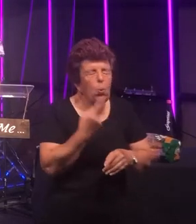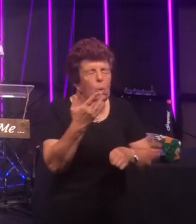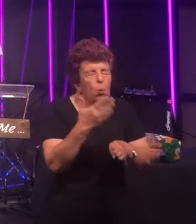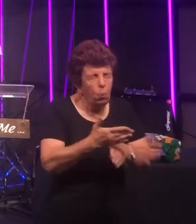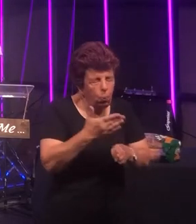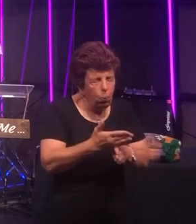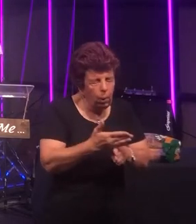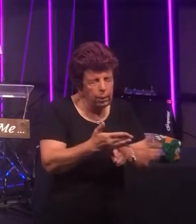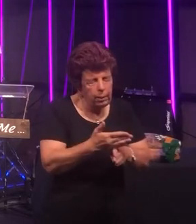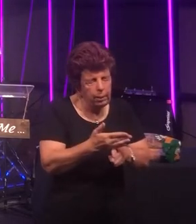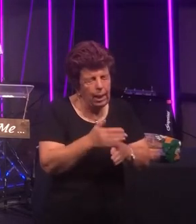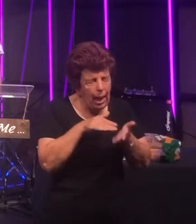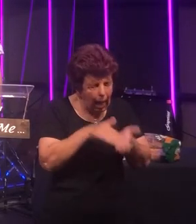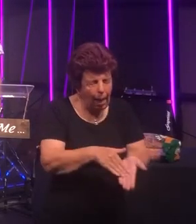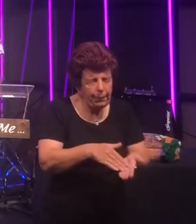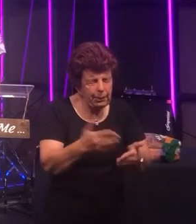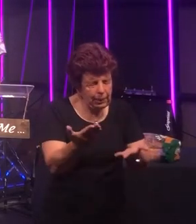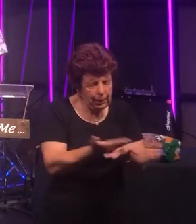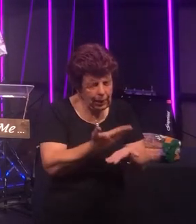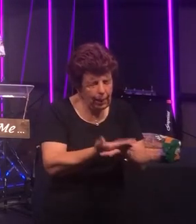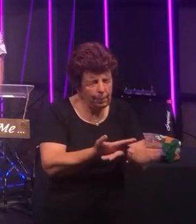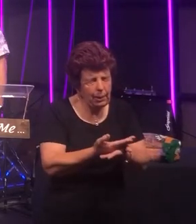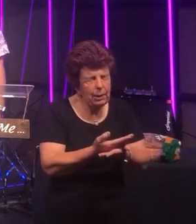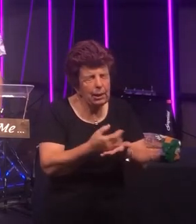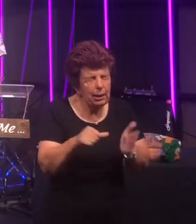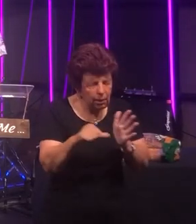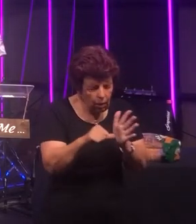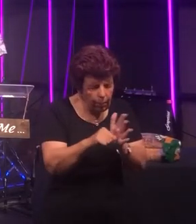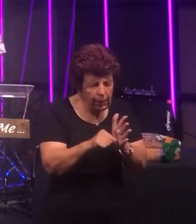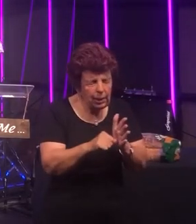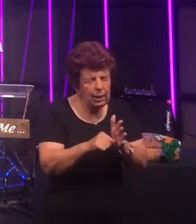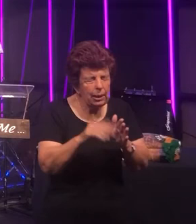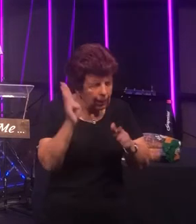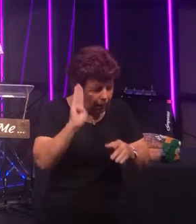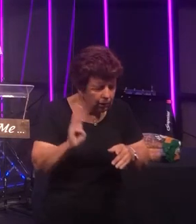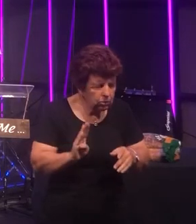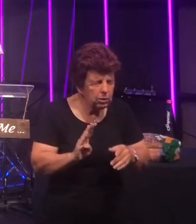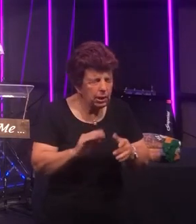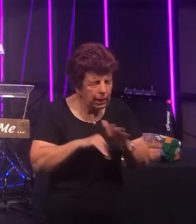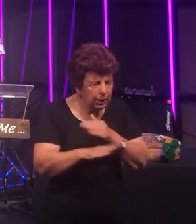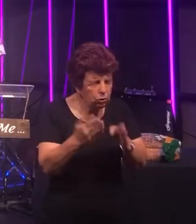helping to keep economies and nations and families in jobs we just pray